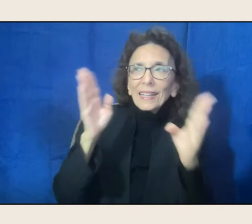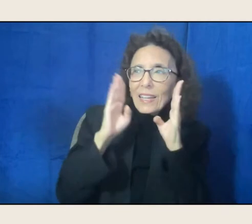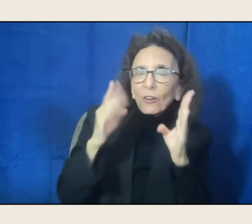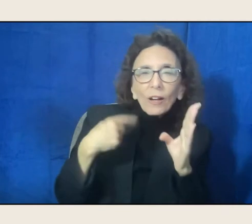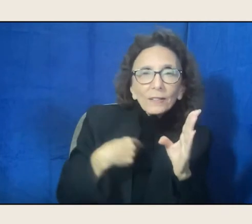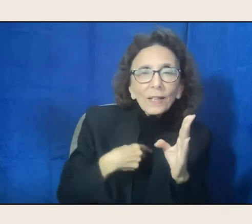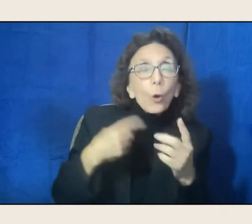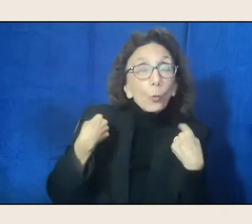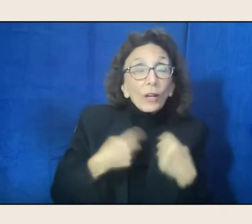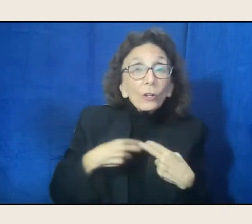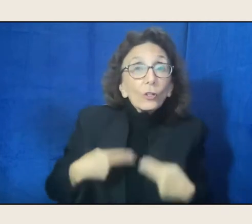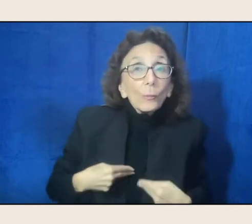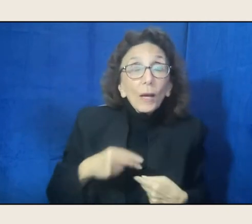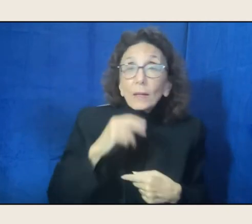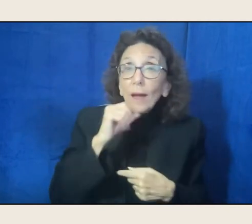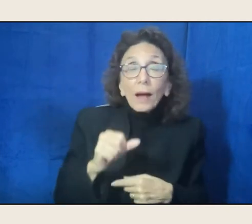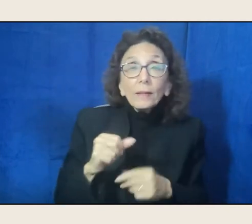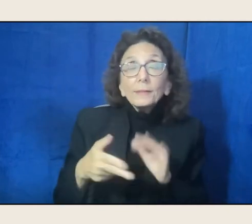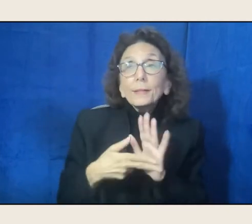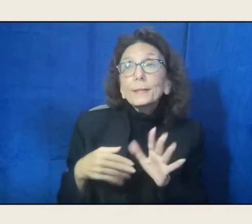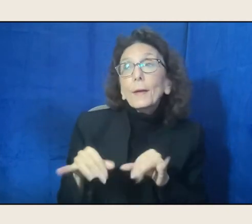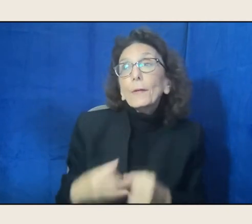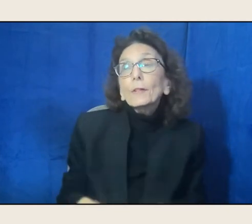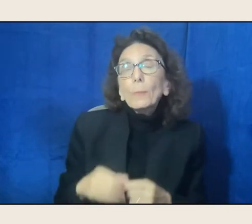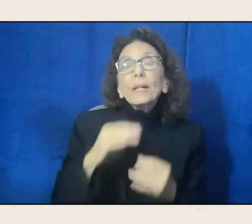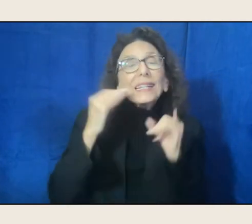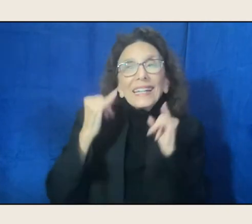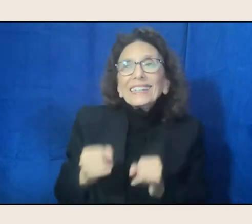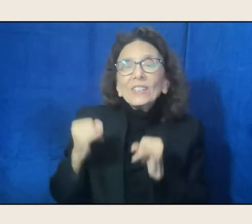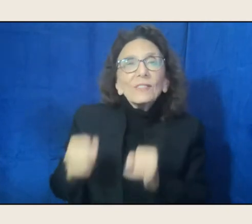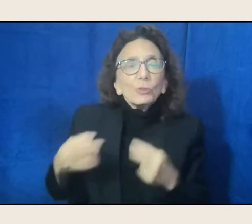Yes. That's big, and I think where a lot